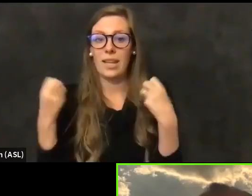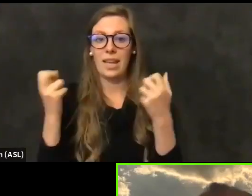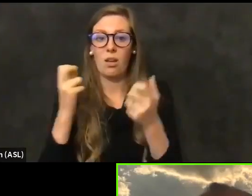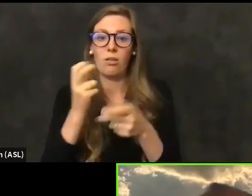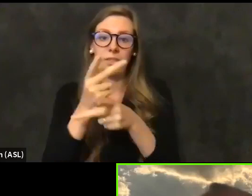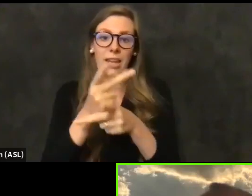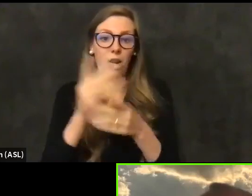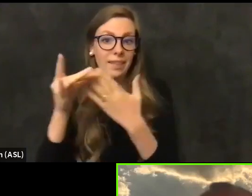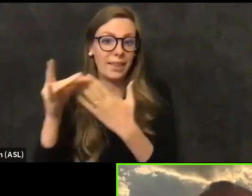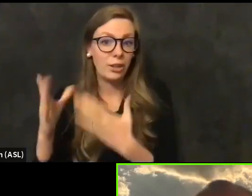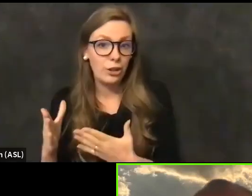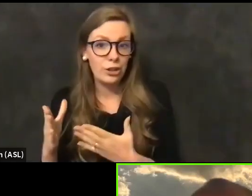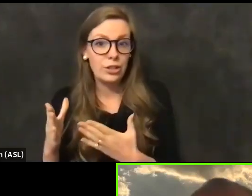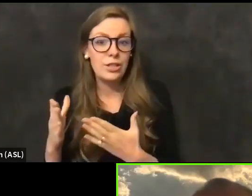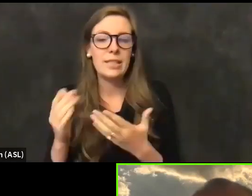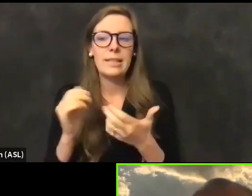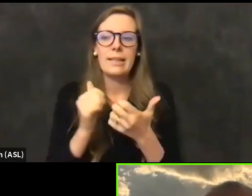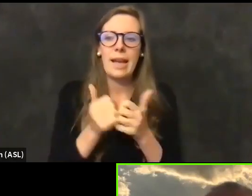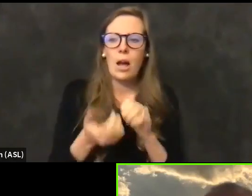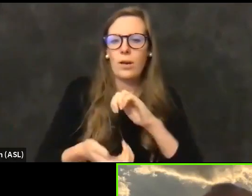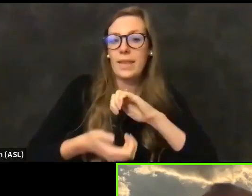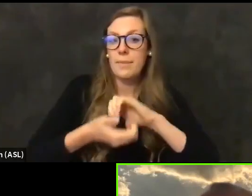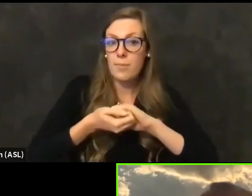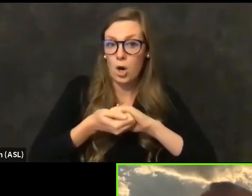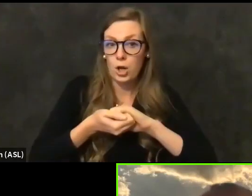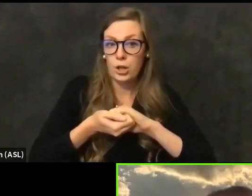with the partnerships that exist, which is what we're asking for.